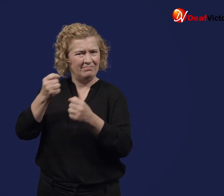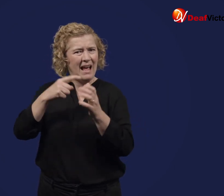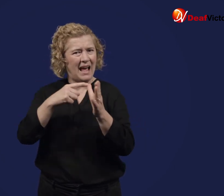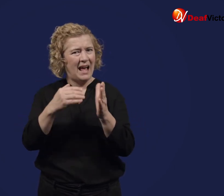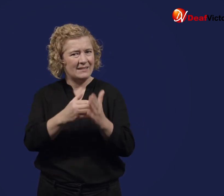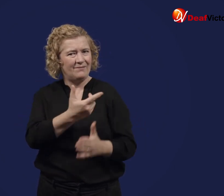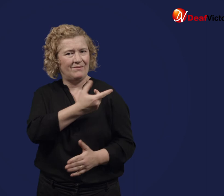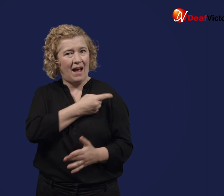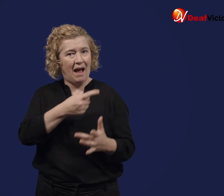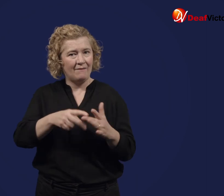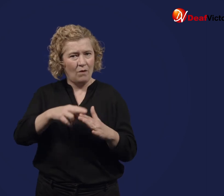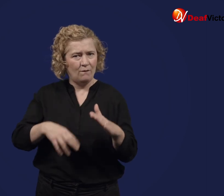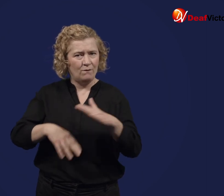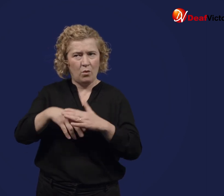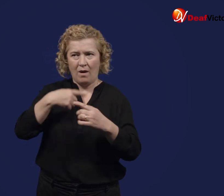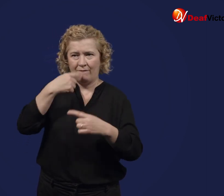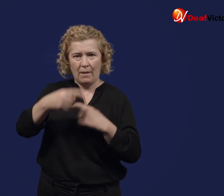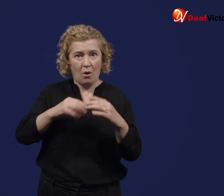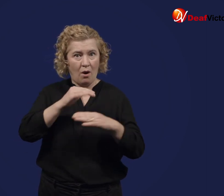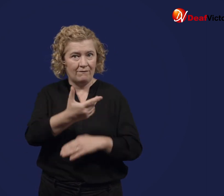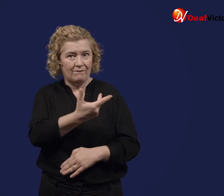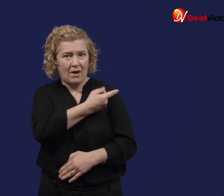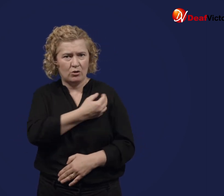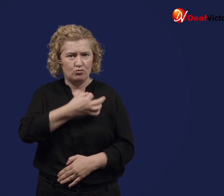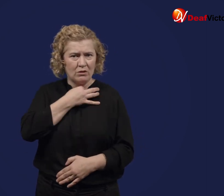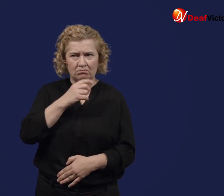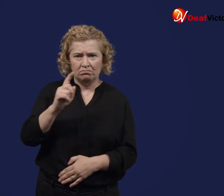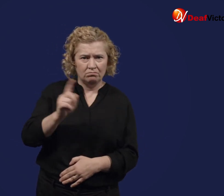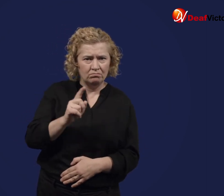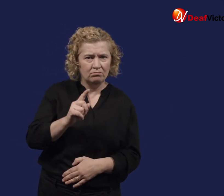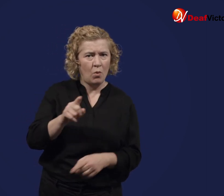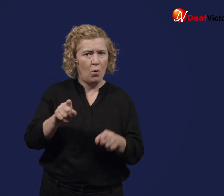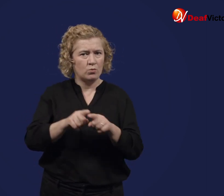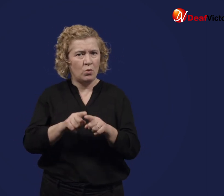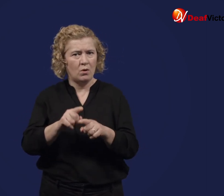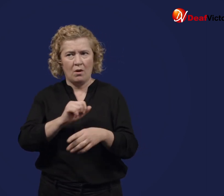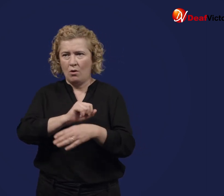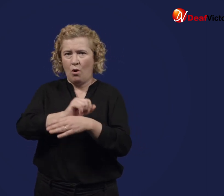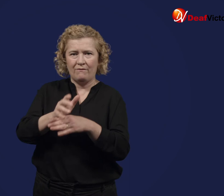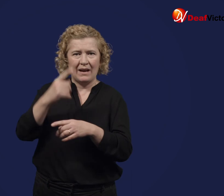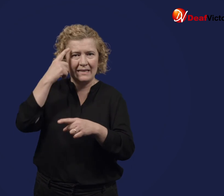if they understand the risks and benefits and have made an informed decision.